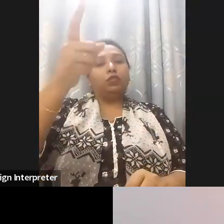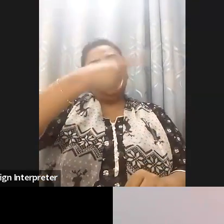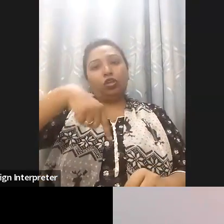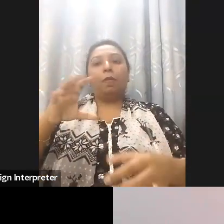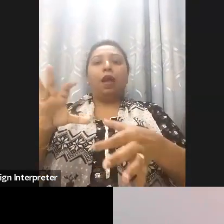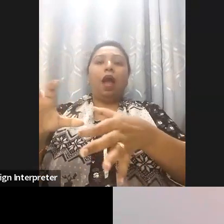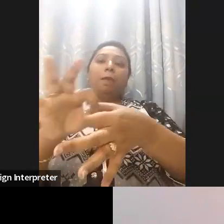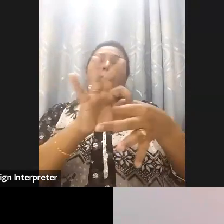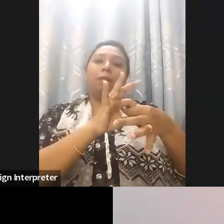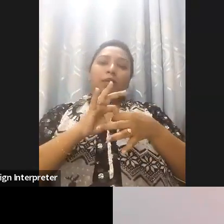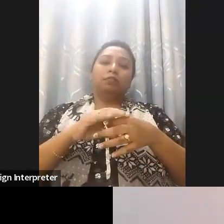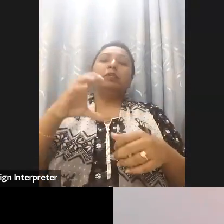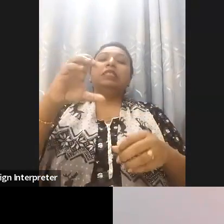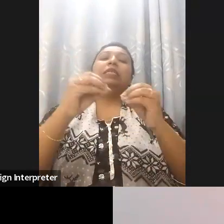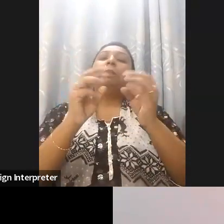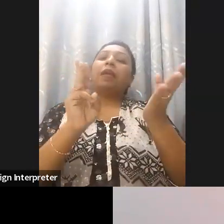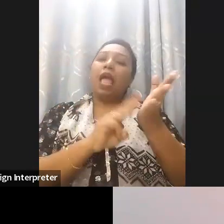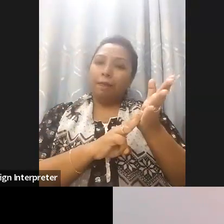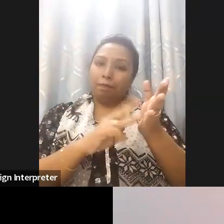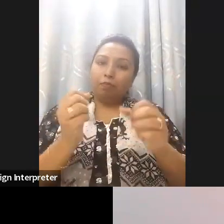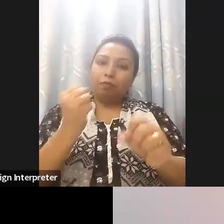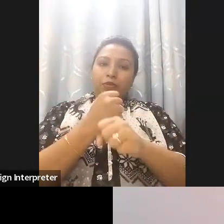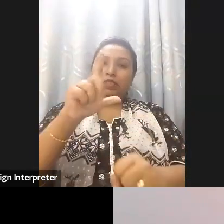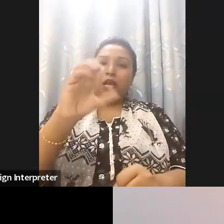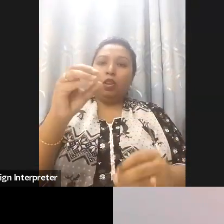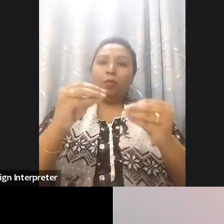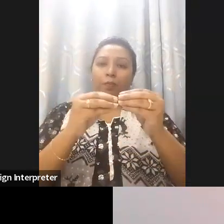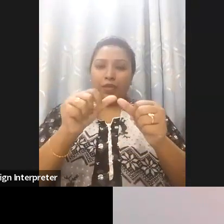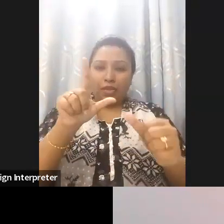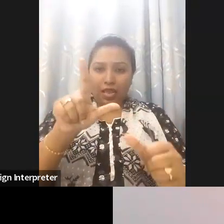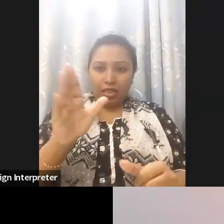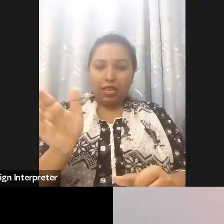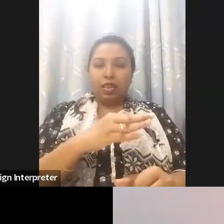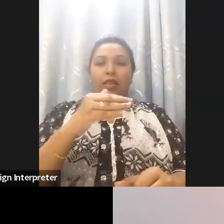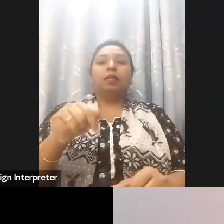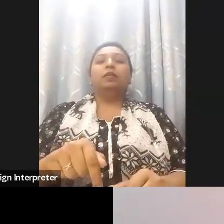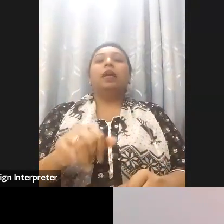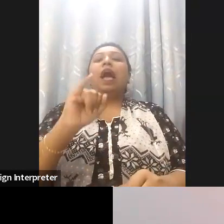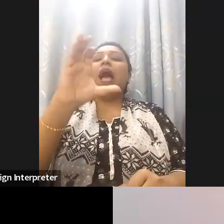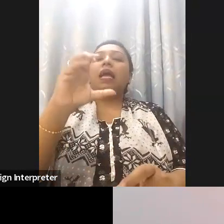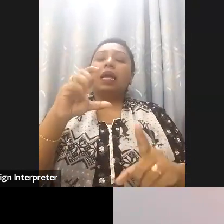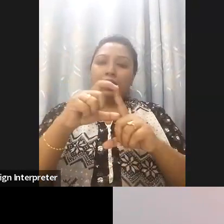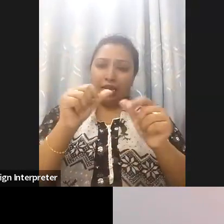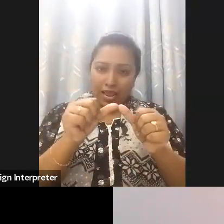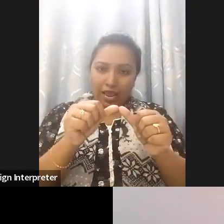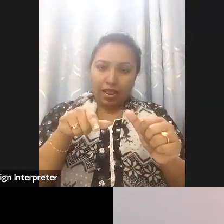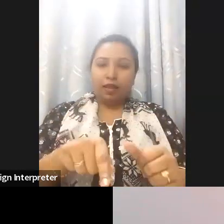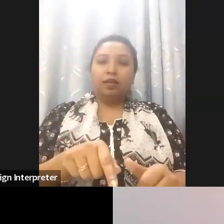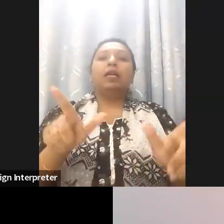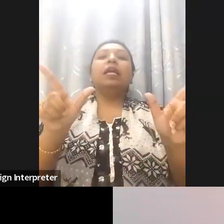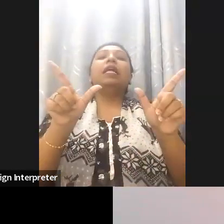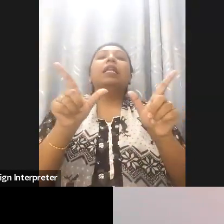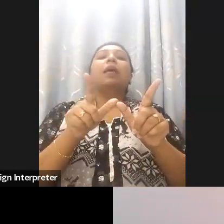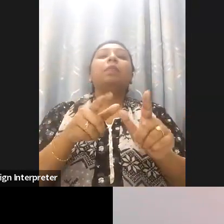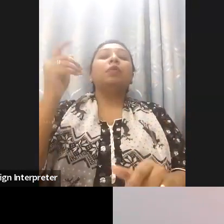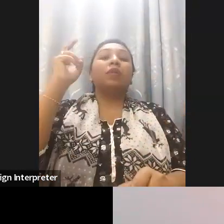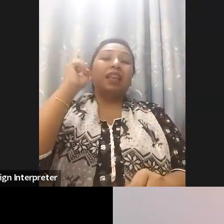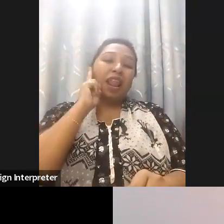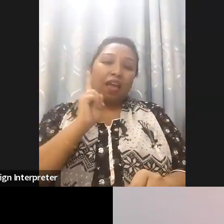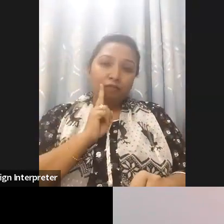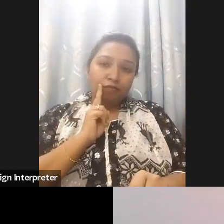CBM Global, International Disability Alliance, Disabled People´s International, World Federation of the Deaf, International Network of Hard of Hearing, European Network of Hard of Hearing